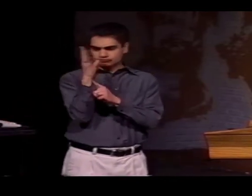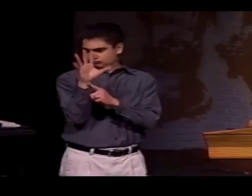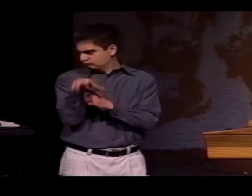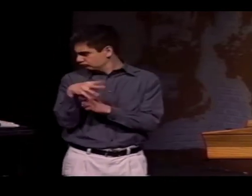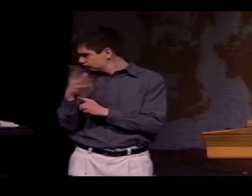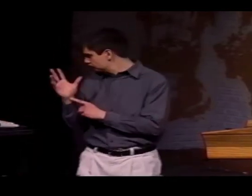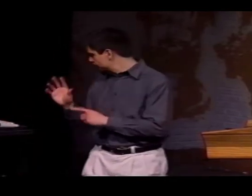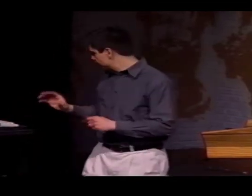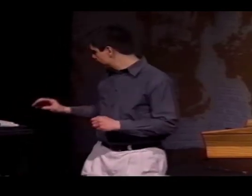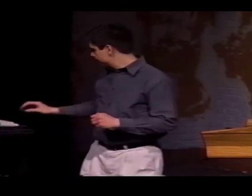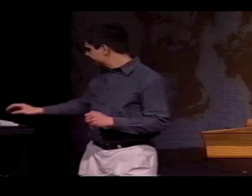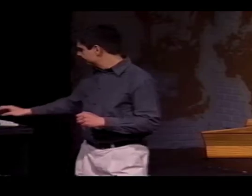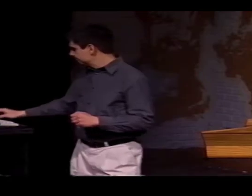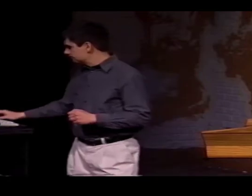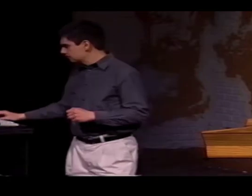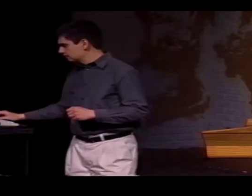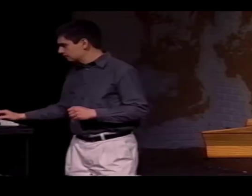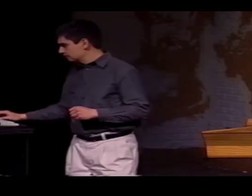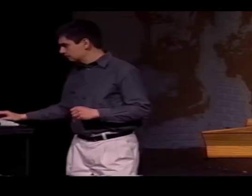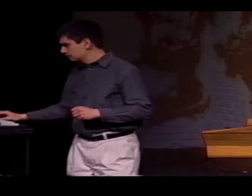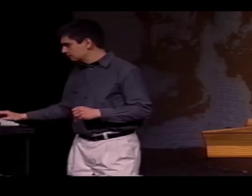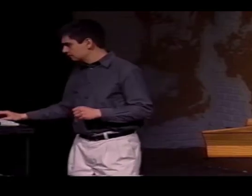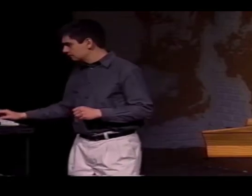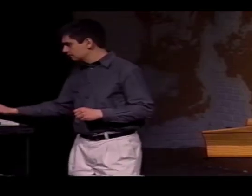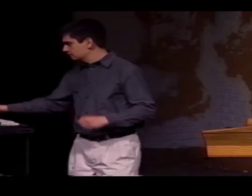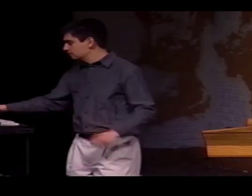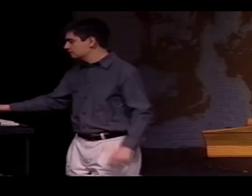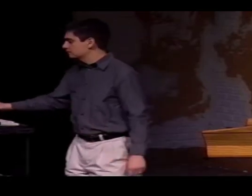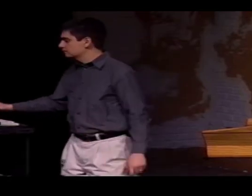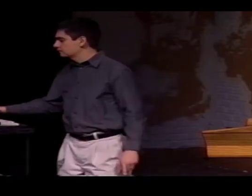THE NEXT EXAMPLE IS WITH PALM ORIENTATION.